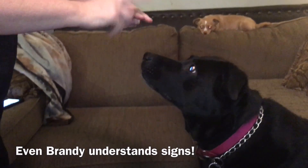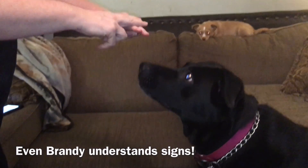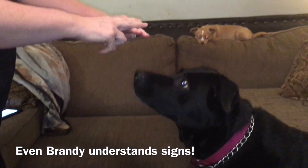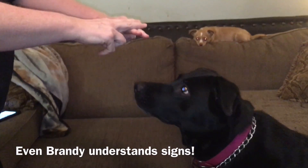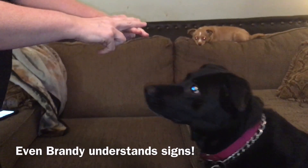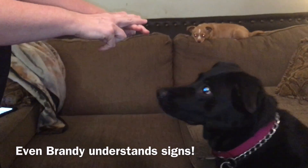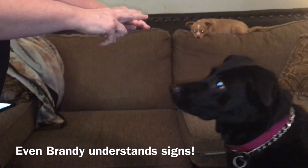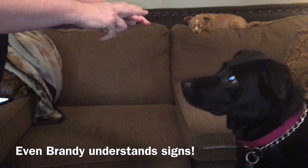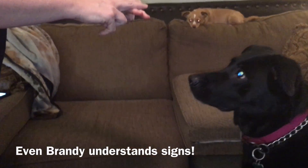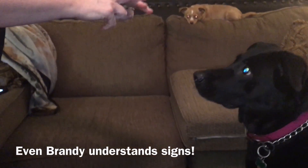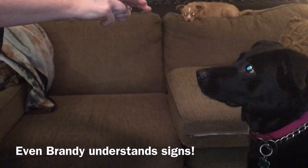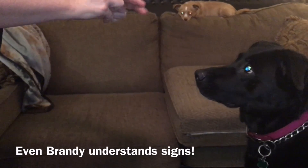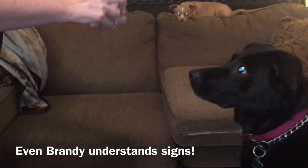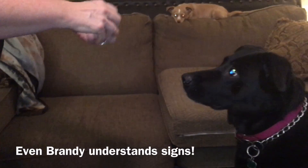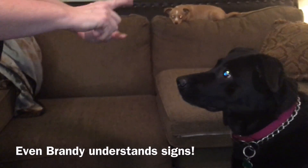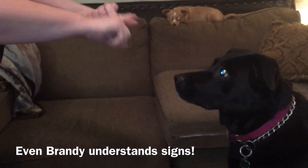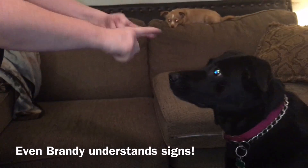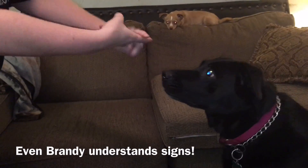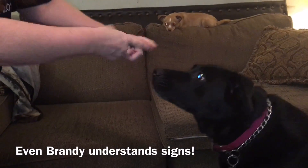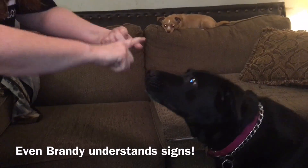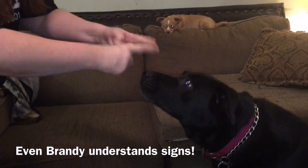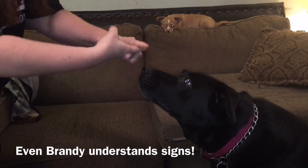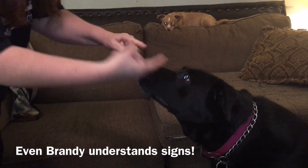sit friend